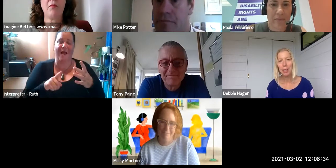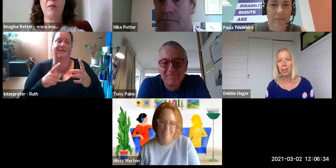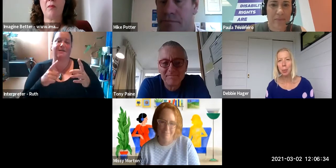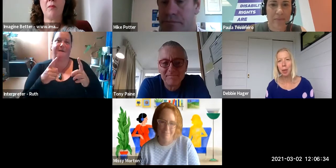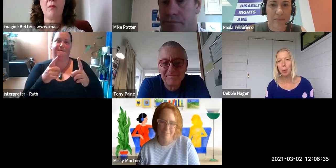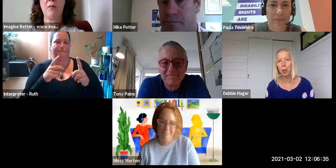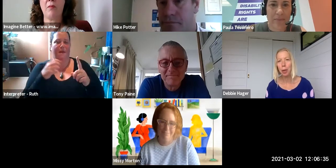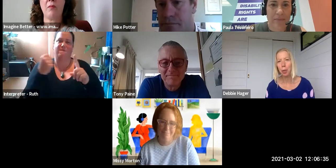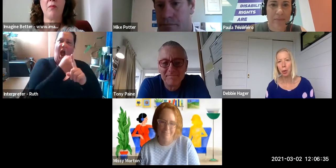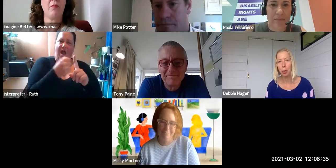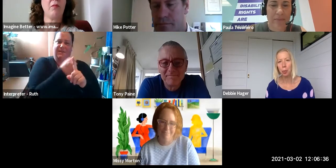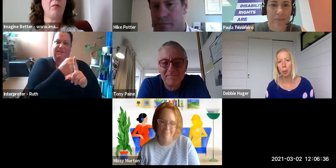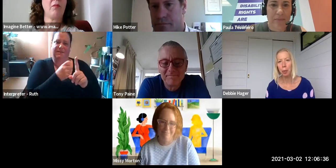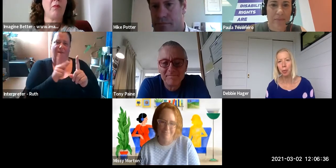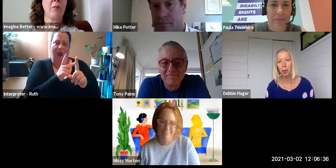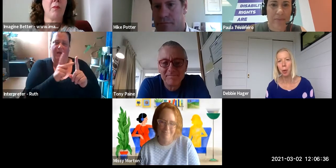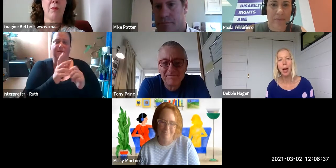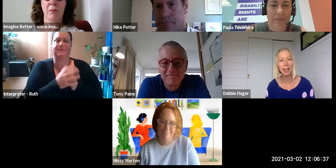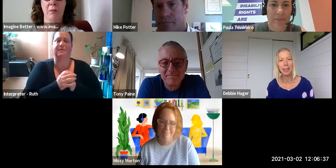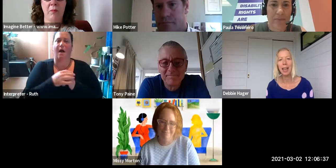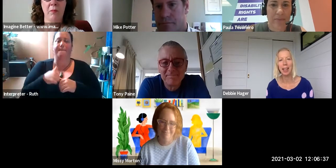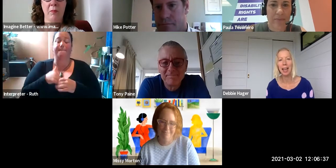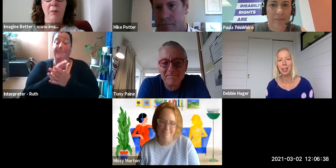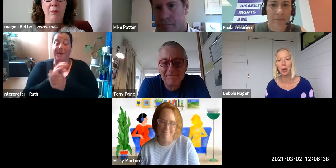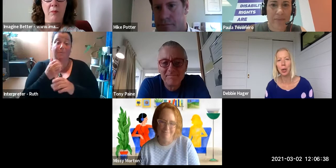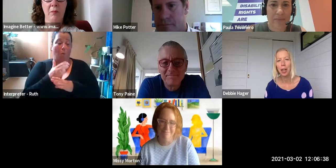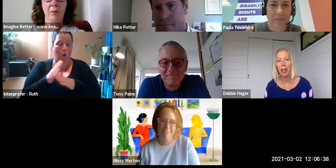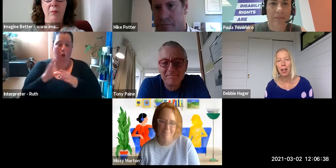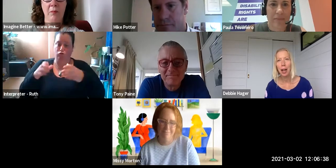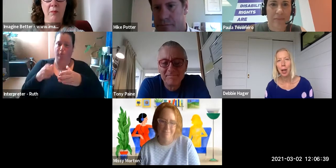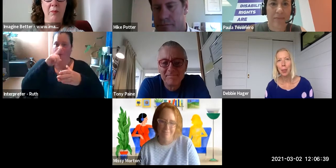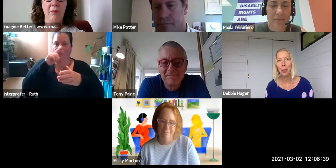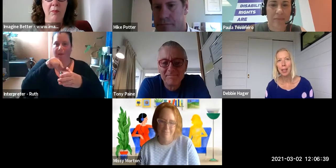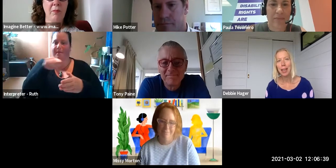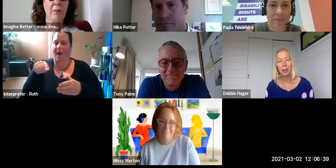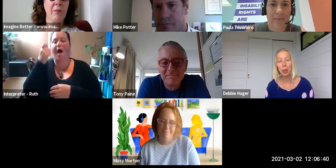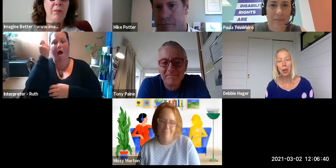pleased to be working with a group of people who understand that. That's how Tony